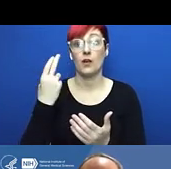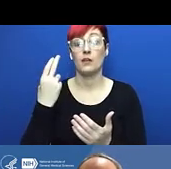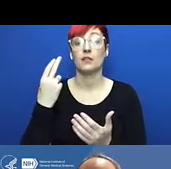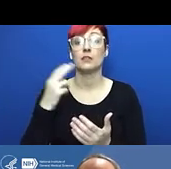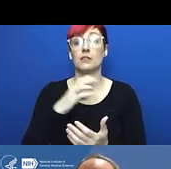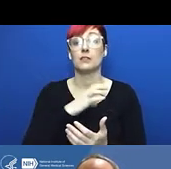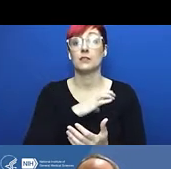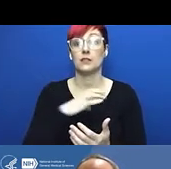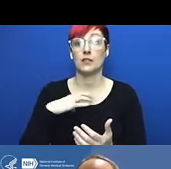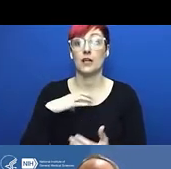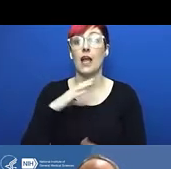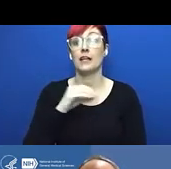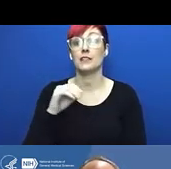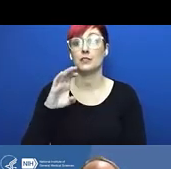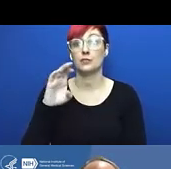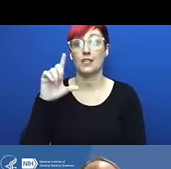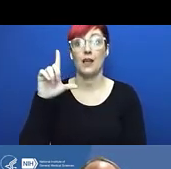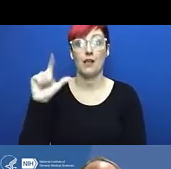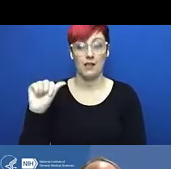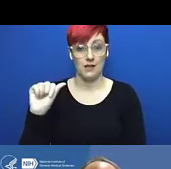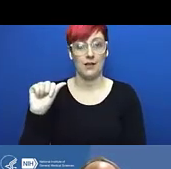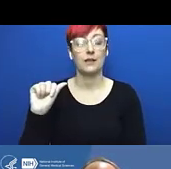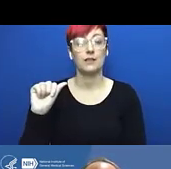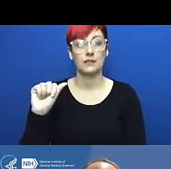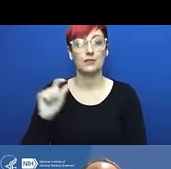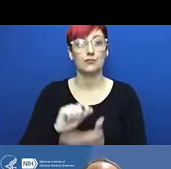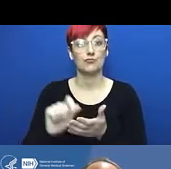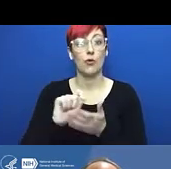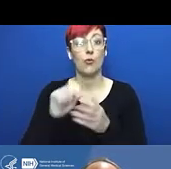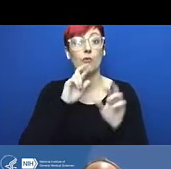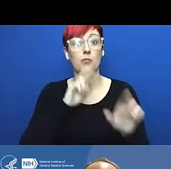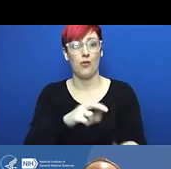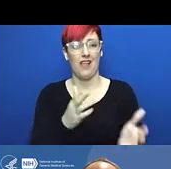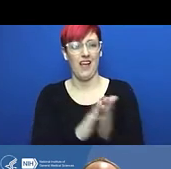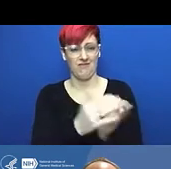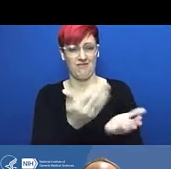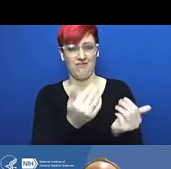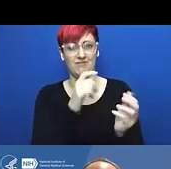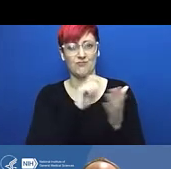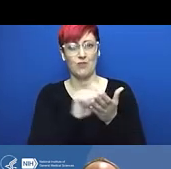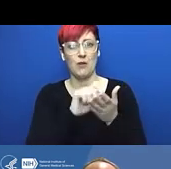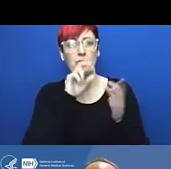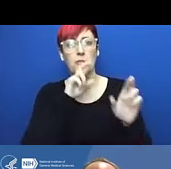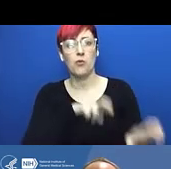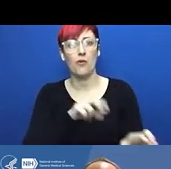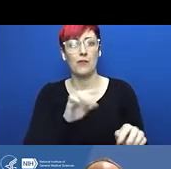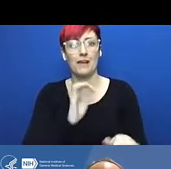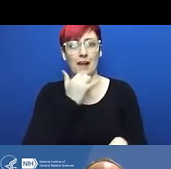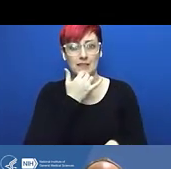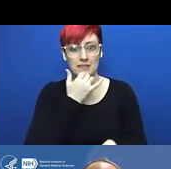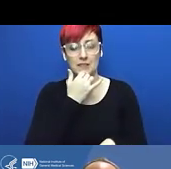and ask the question of how many of you know the name Sheri Sangji. And normally when I put this up,